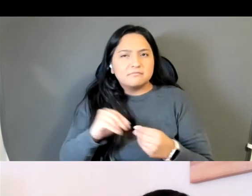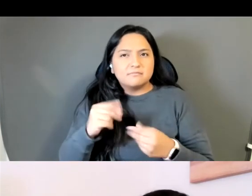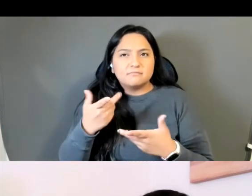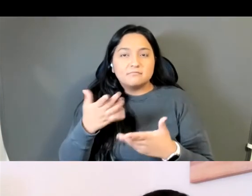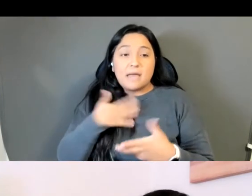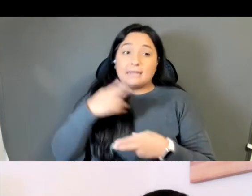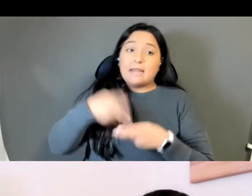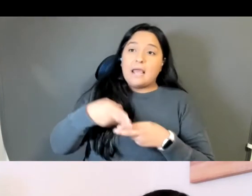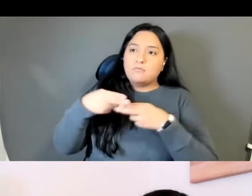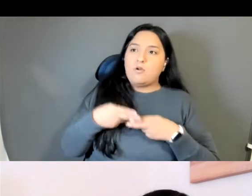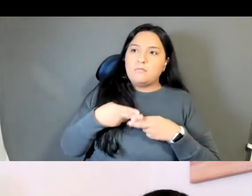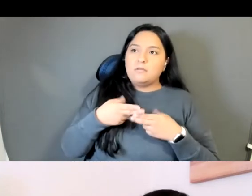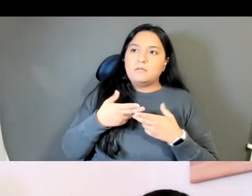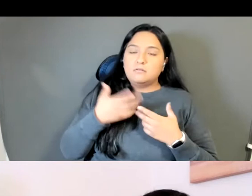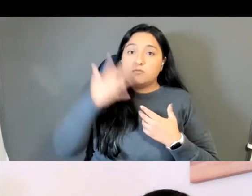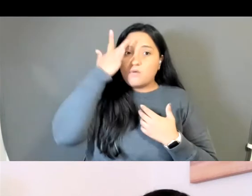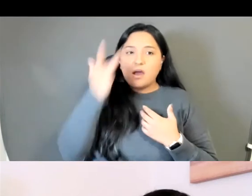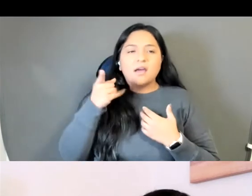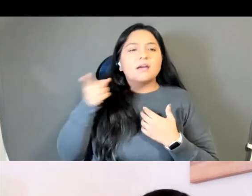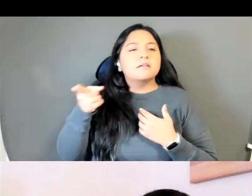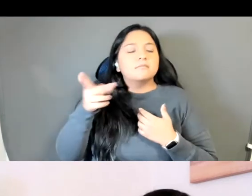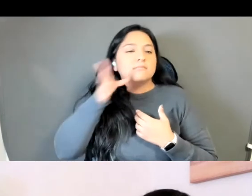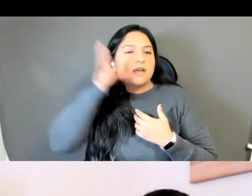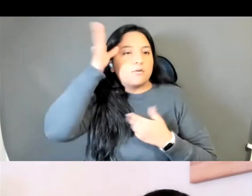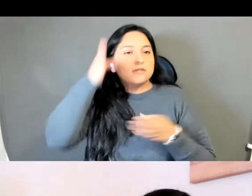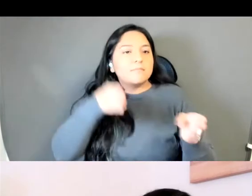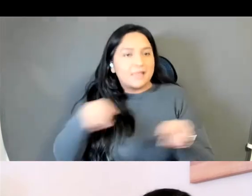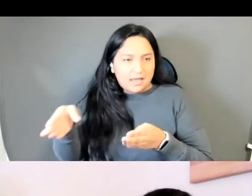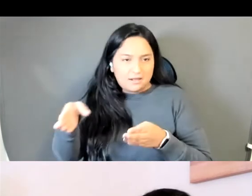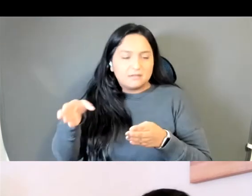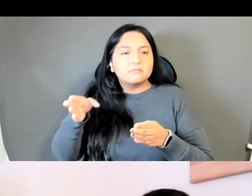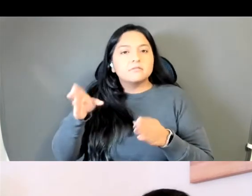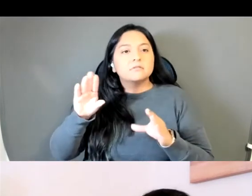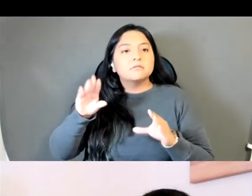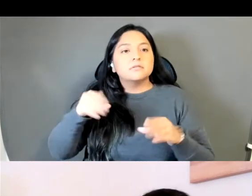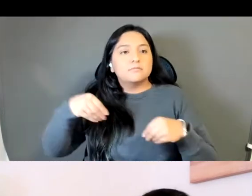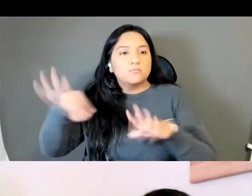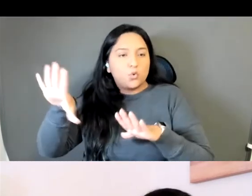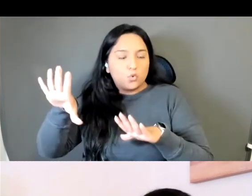my parents were planning to go to Bangkok, or to move to Thailand, around the time I